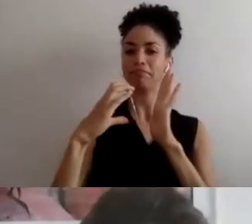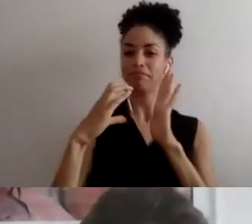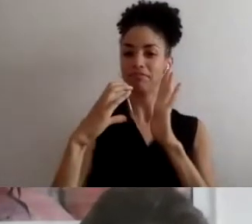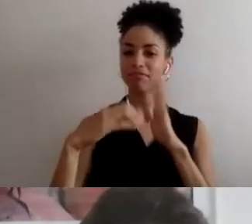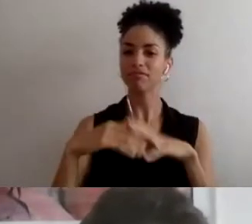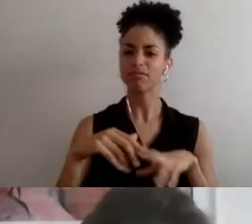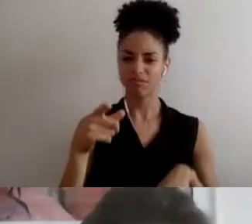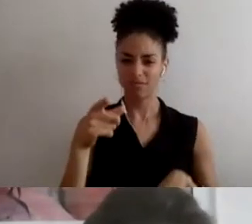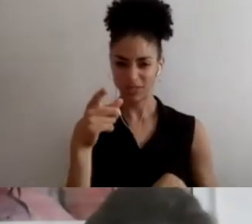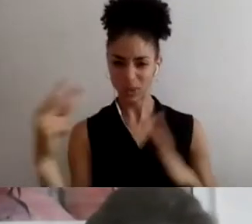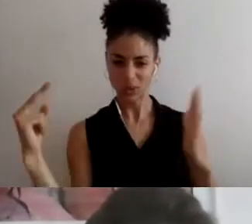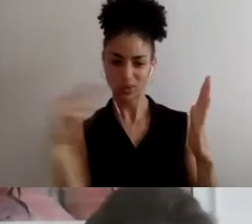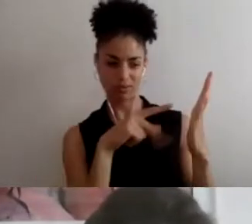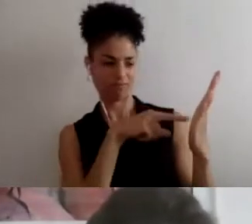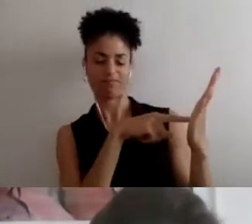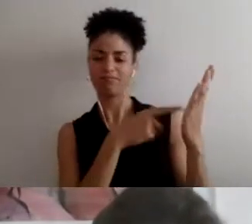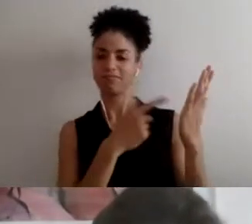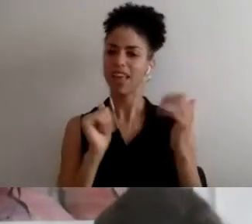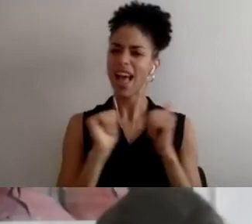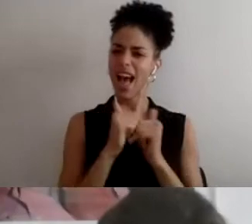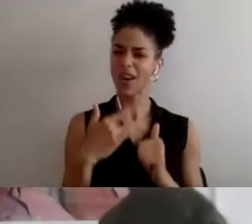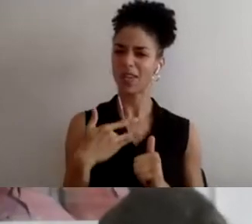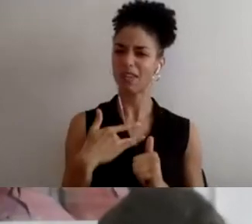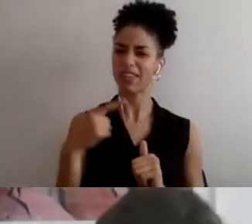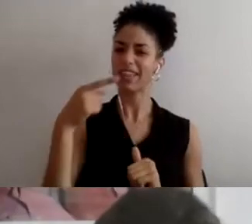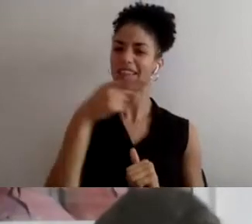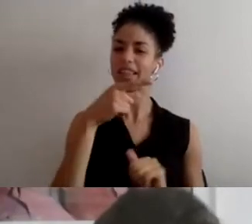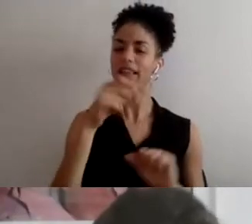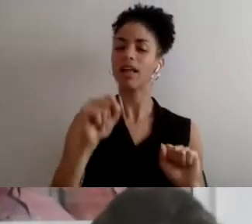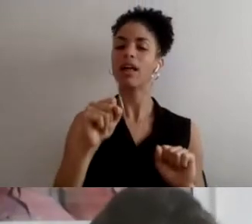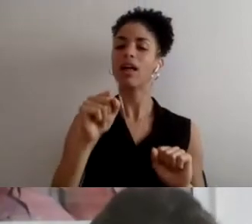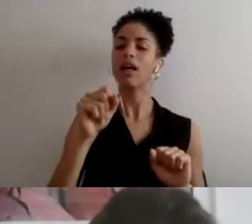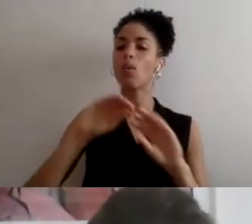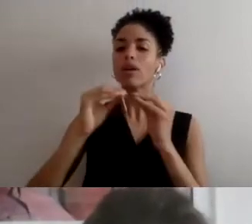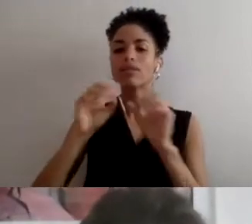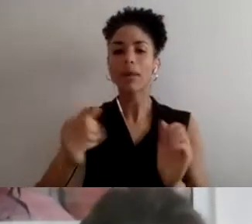these organizations can you know prove their commitment not just to this sort